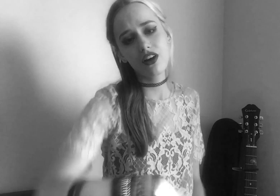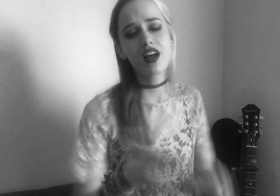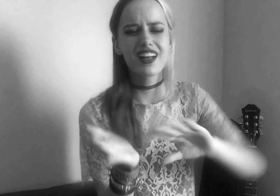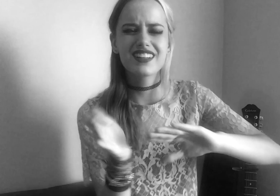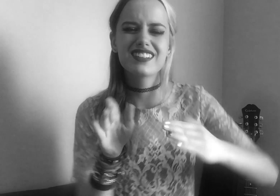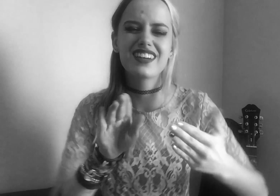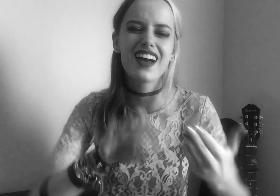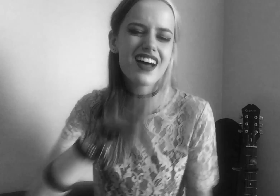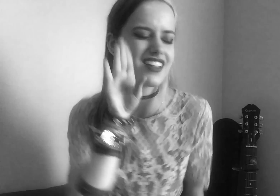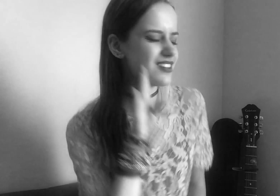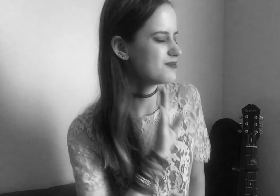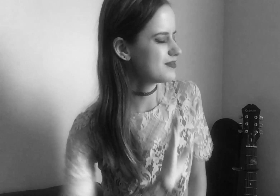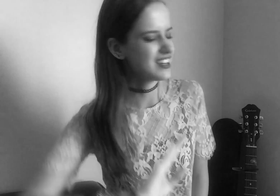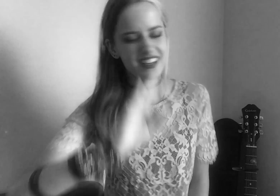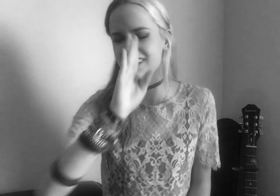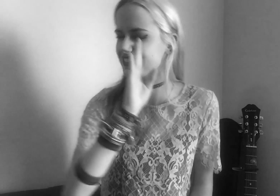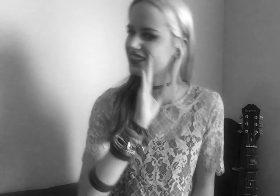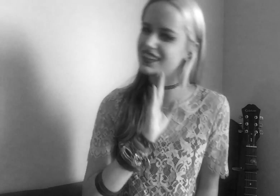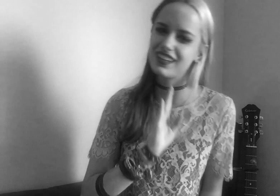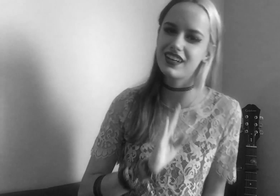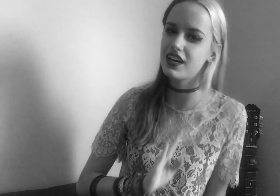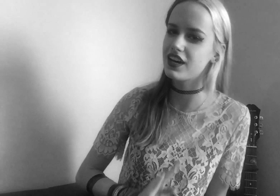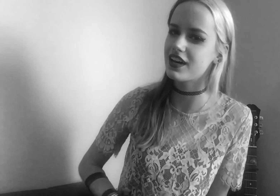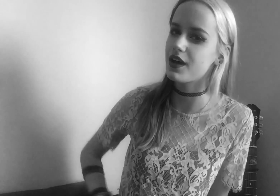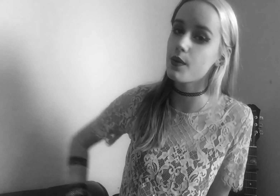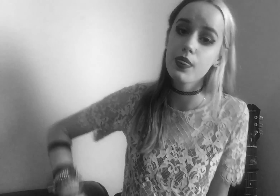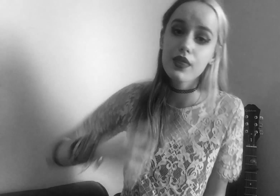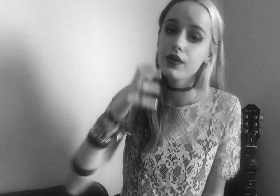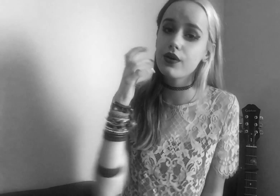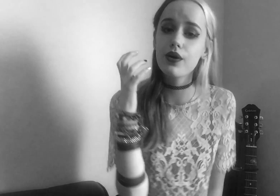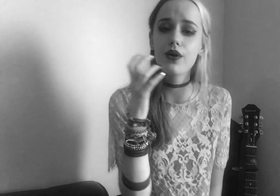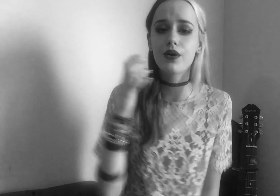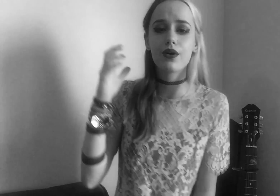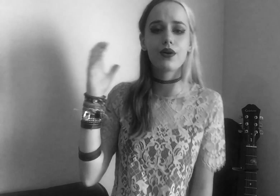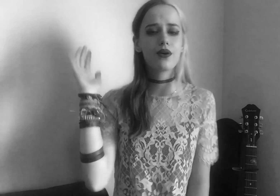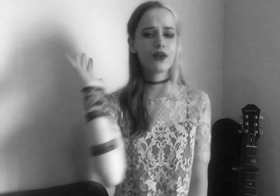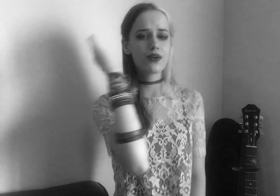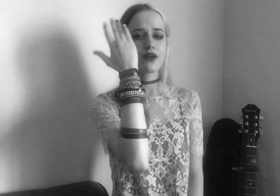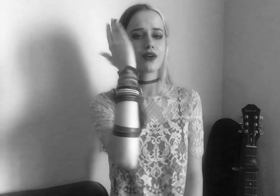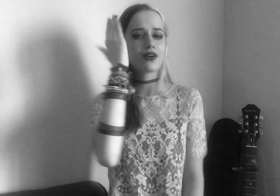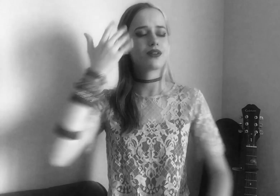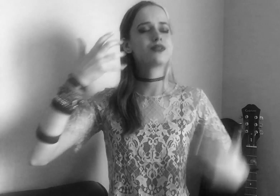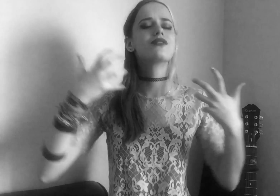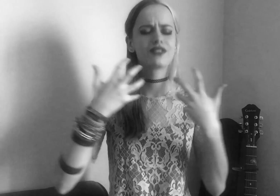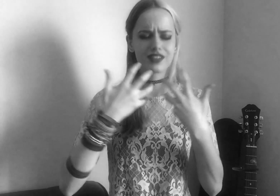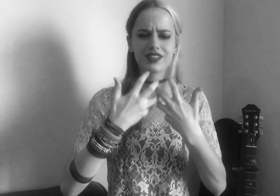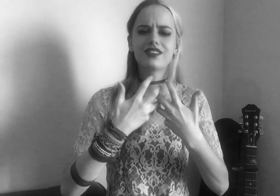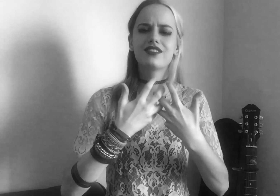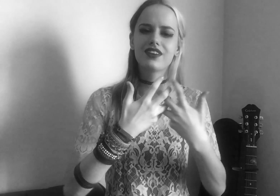The death of a bachelor...o-o-oh - Seems so fitting for -